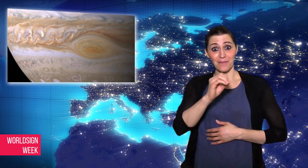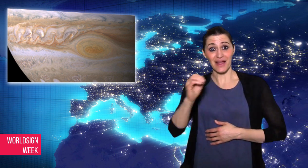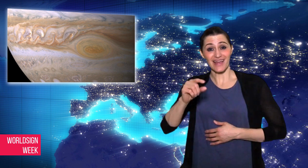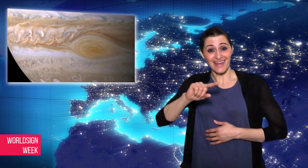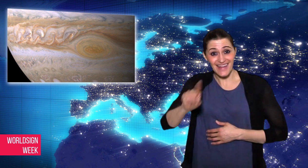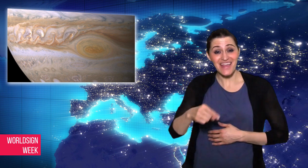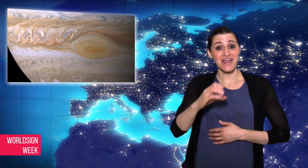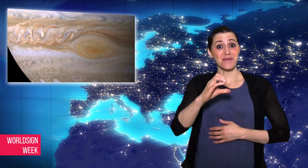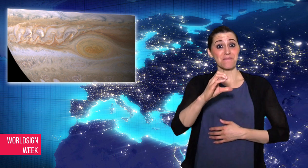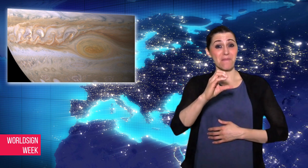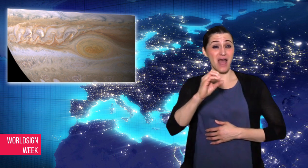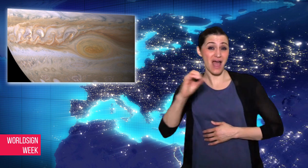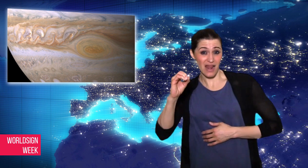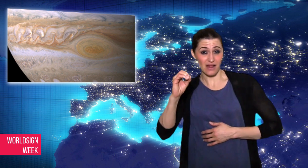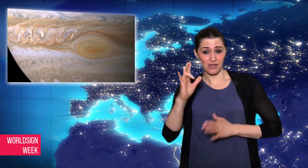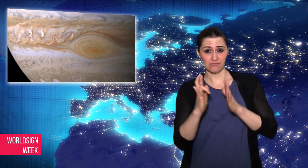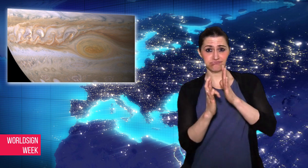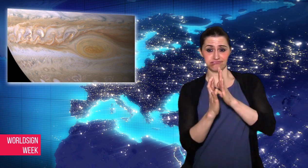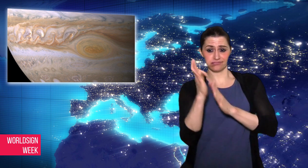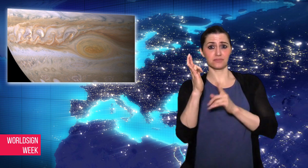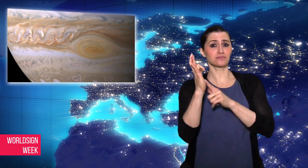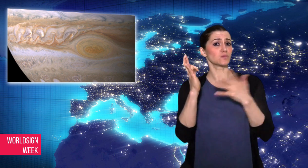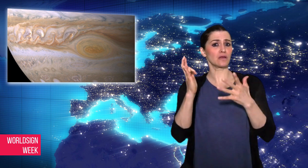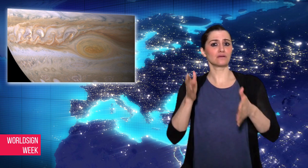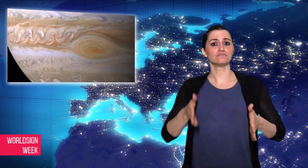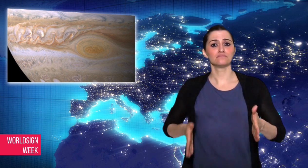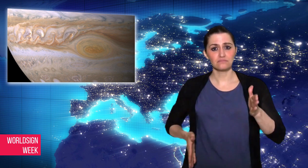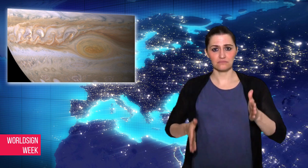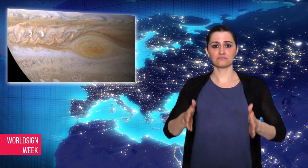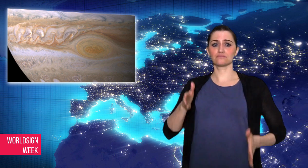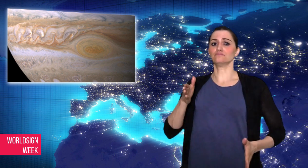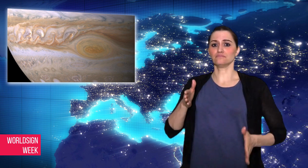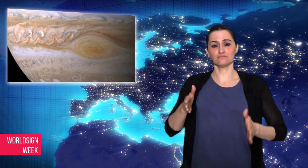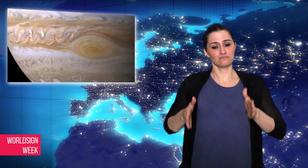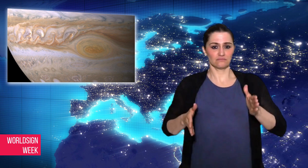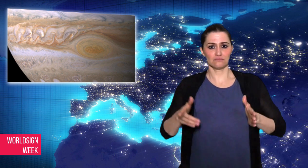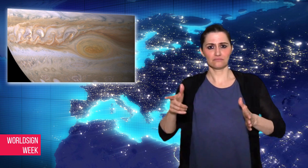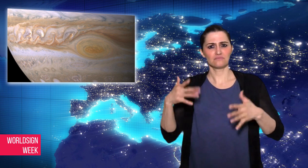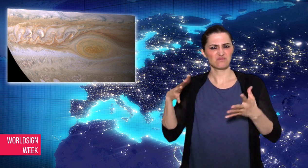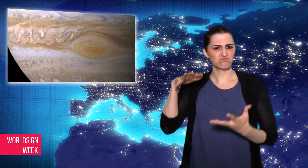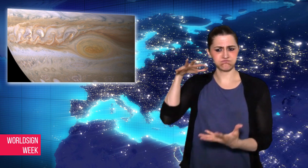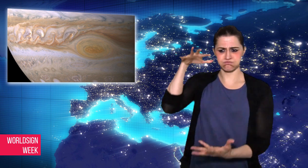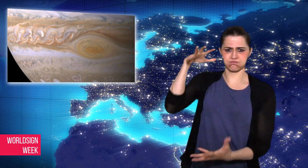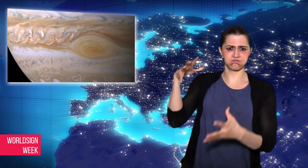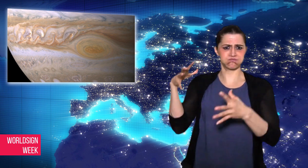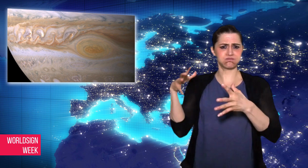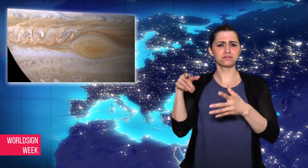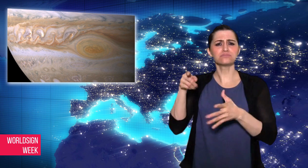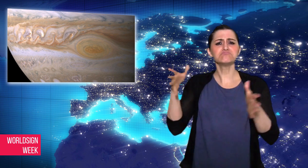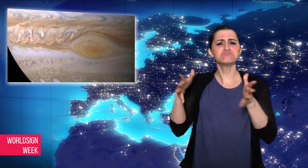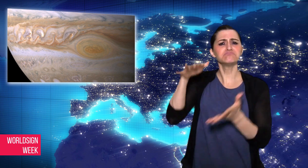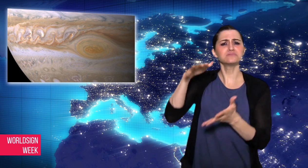basketball court, has science